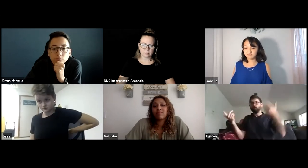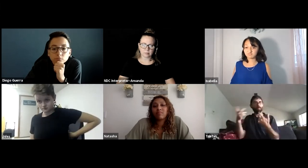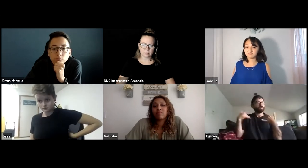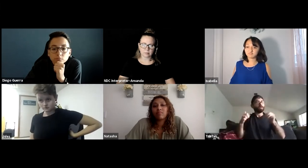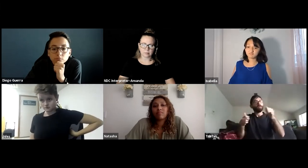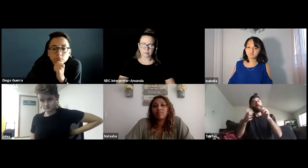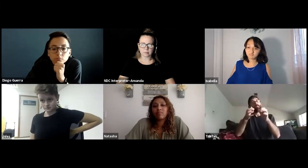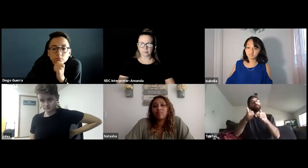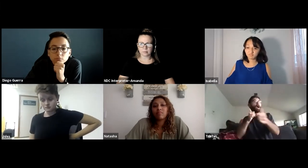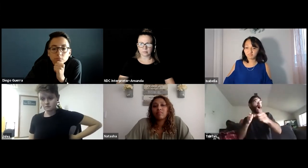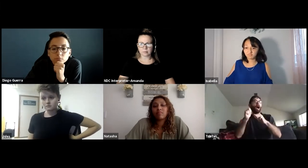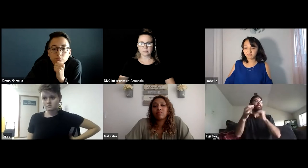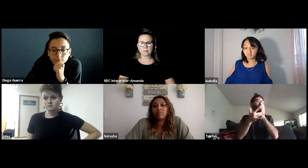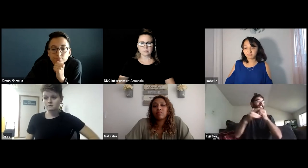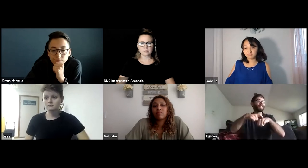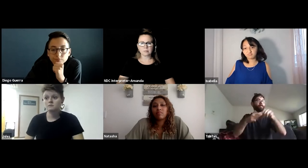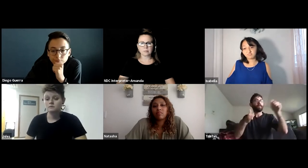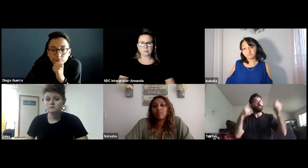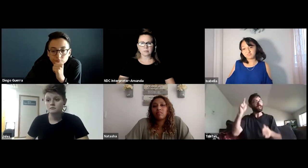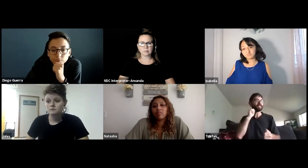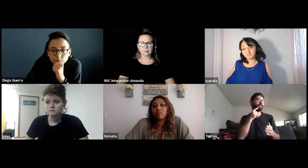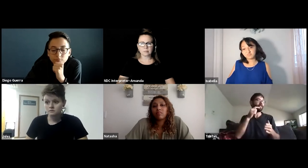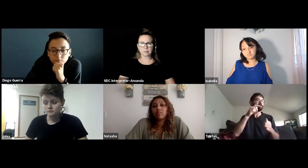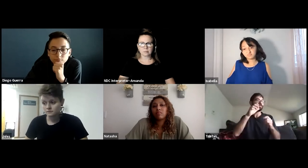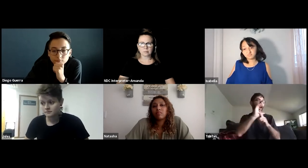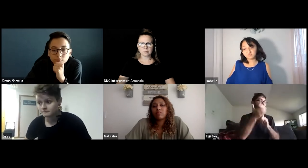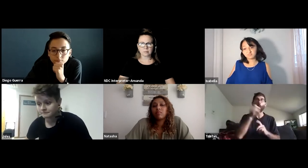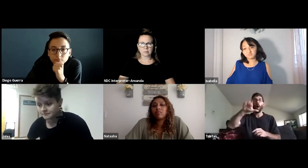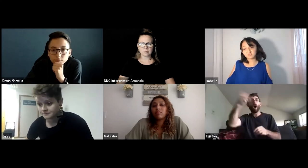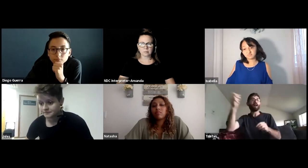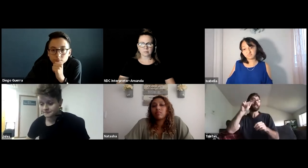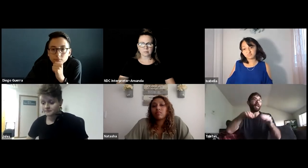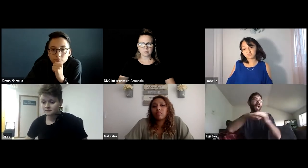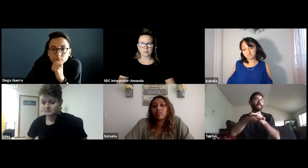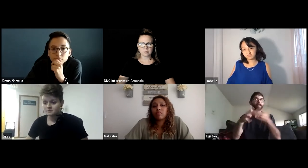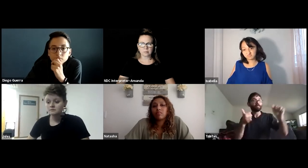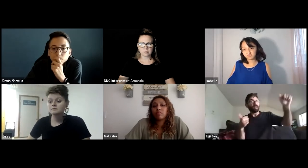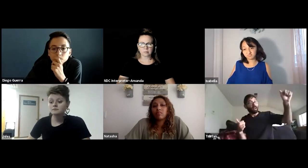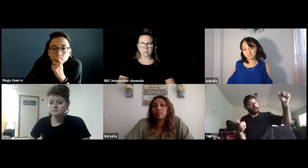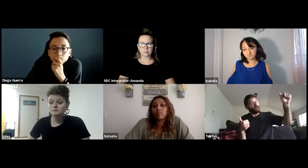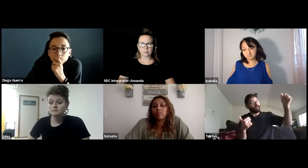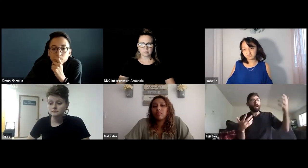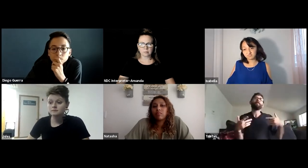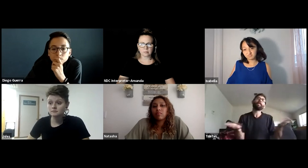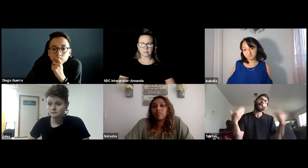I think it needs to be developed where it populates quicker and not so delayed. Because it's just behind.